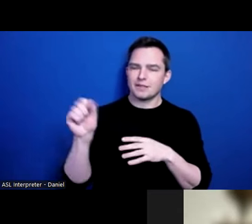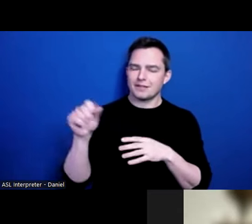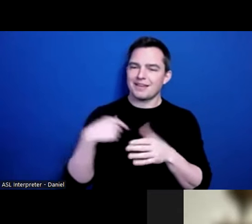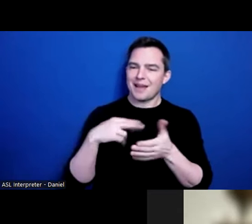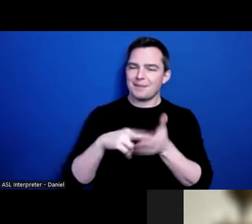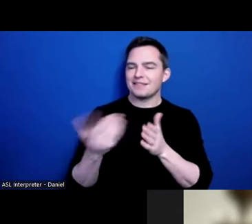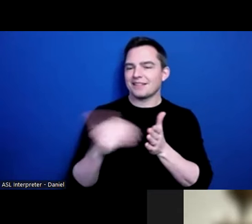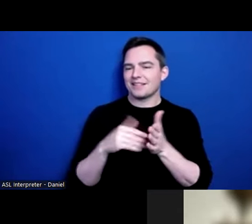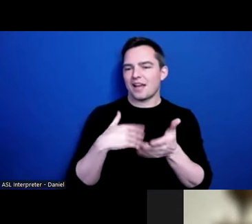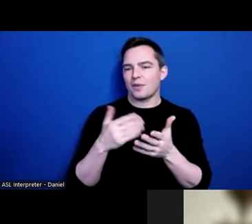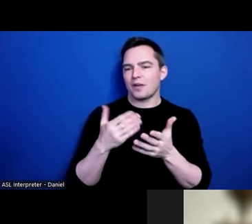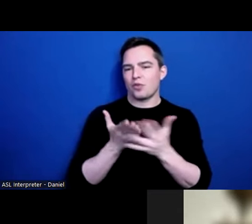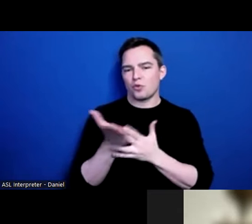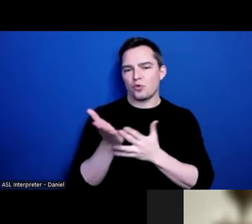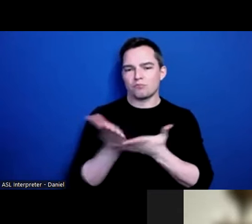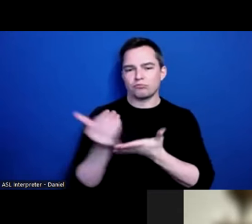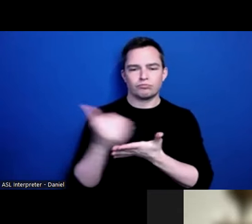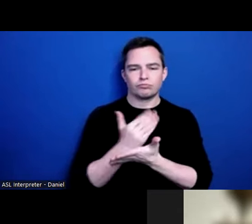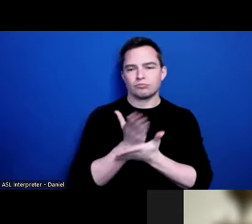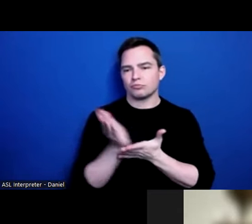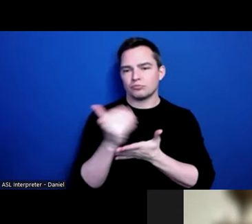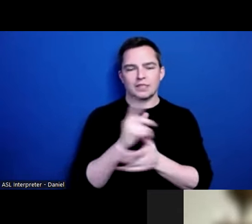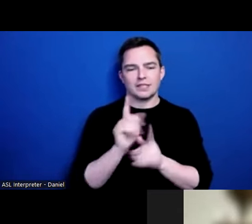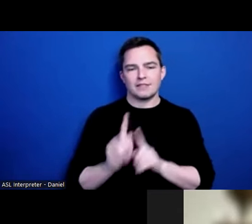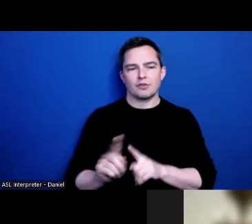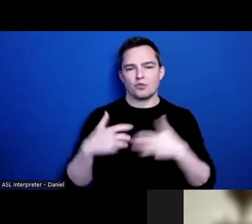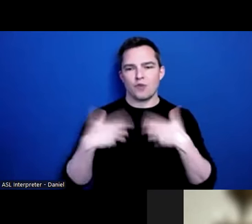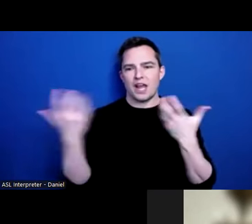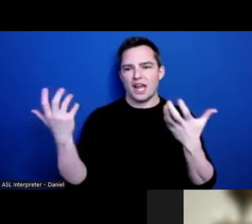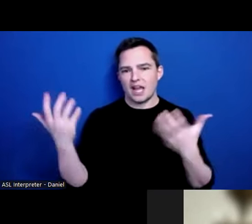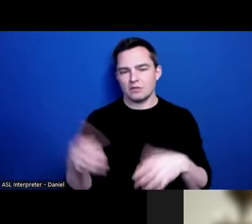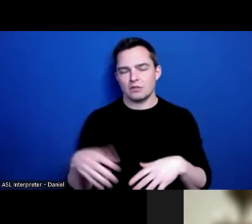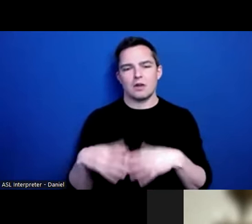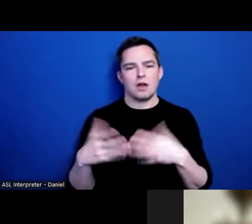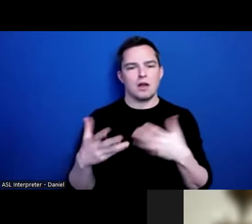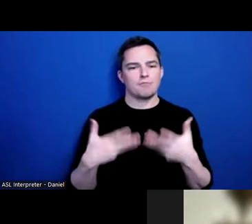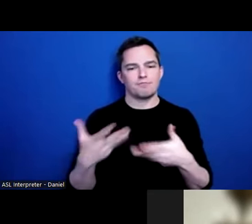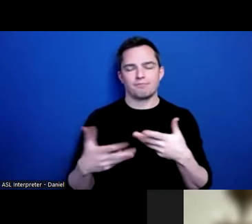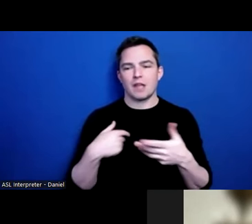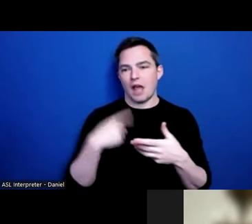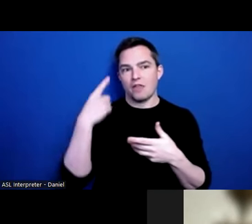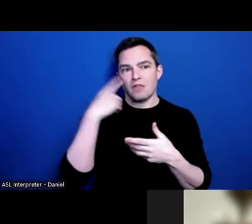I went through all the stuff. I went through rage, I really thought I was losing my mind,